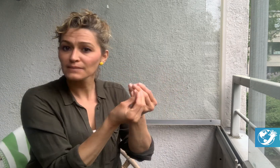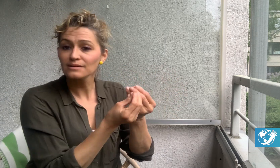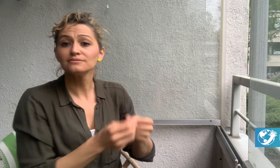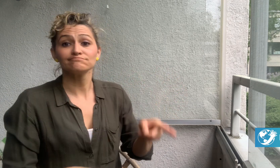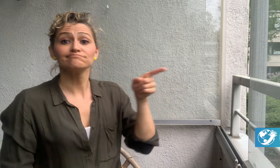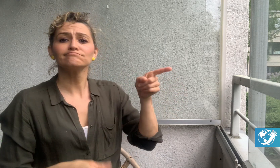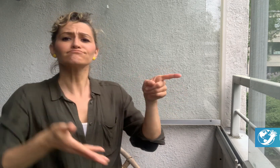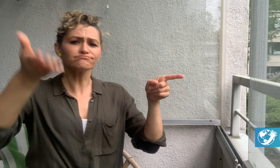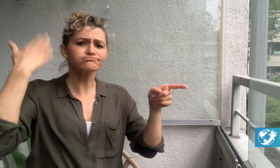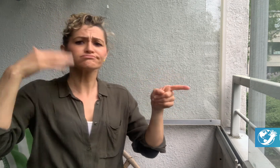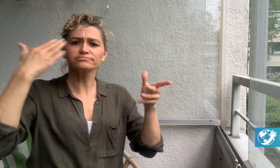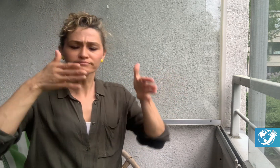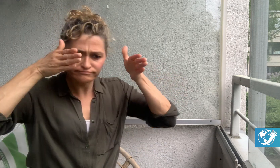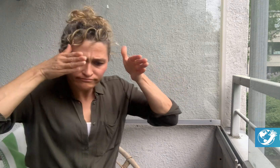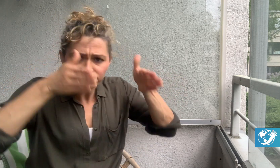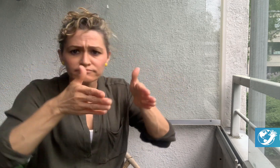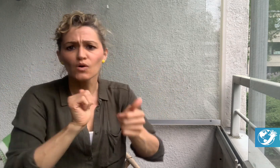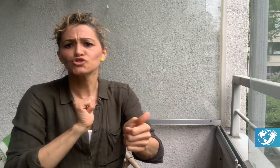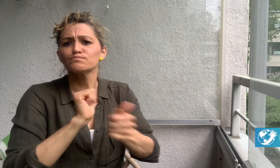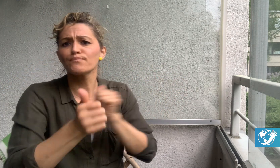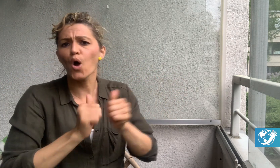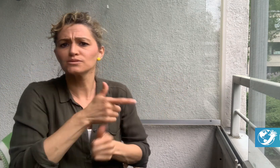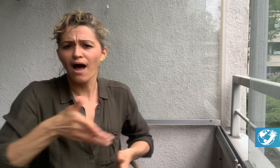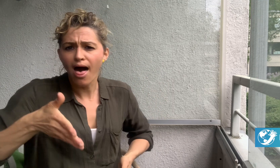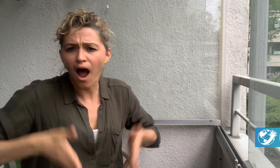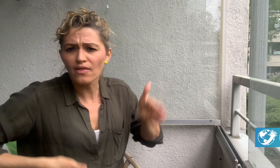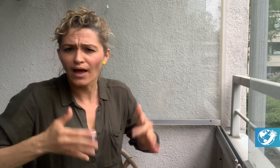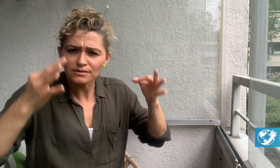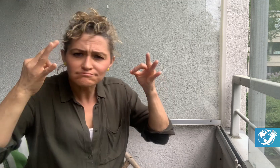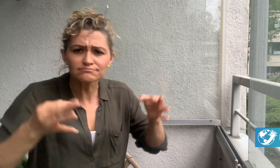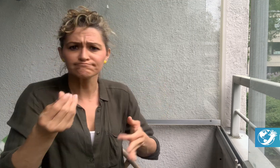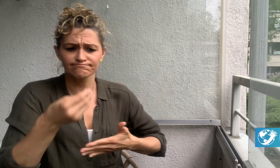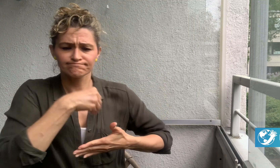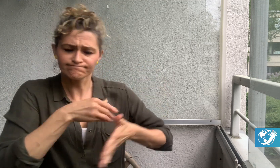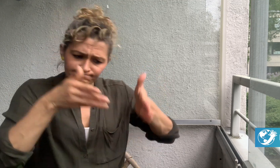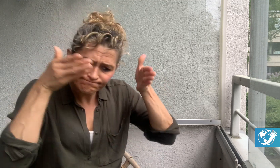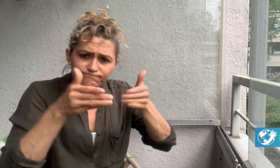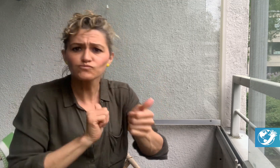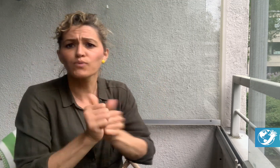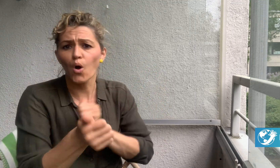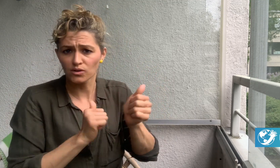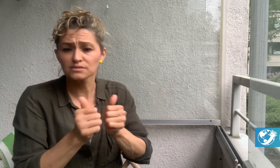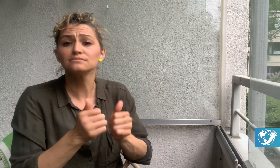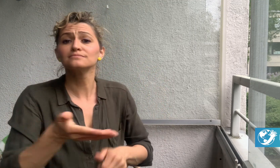and comes from a Deaf family. She was a professional athlete